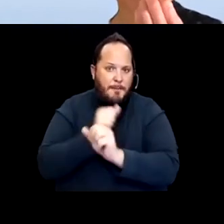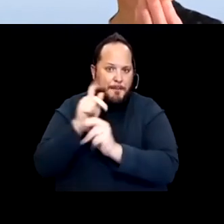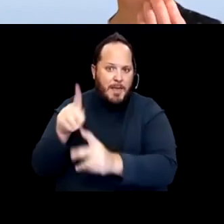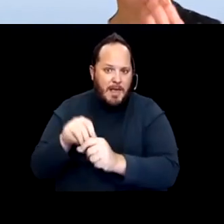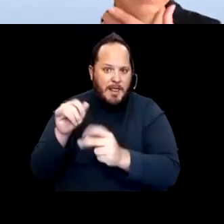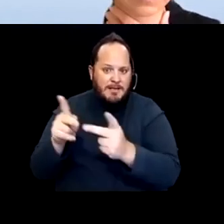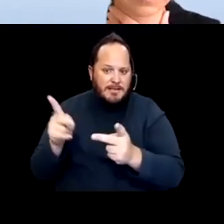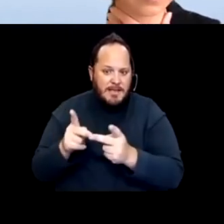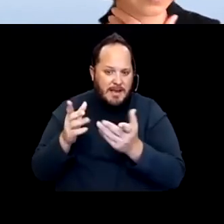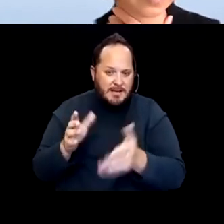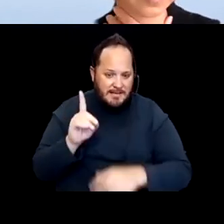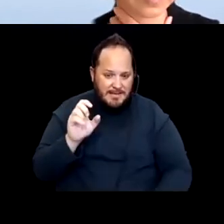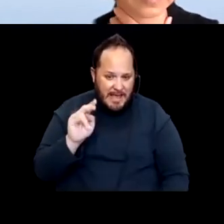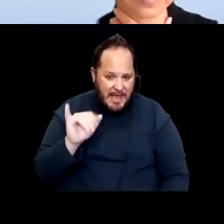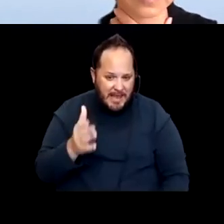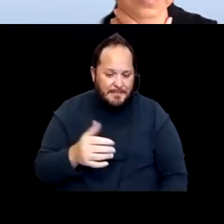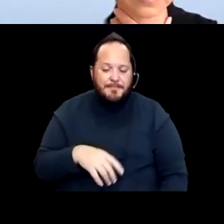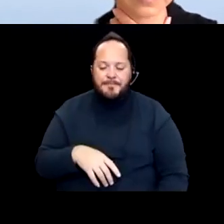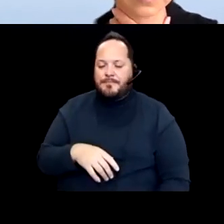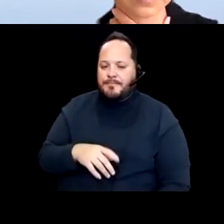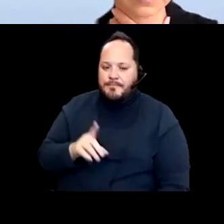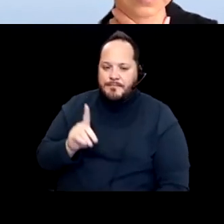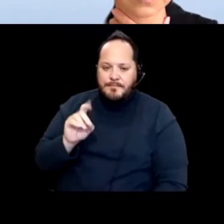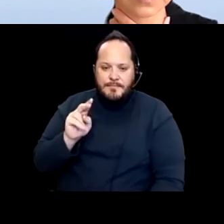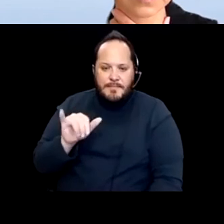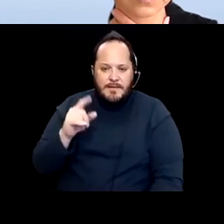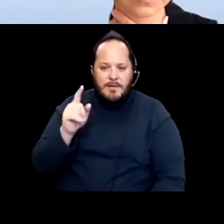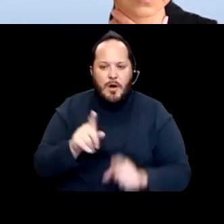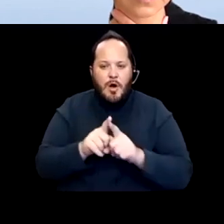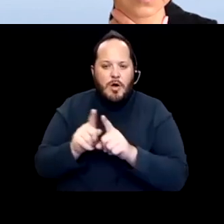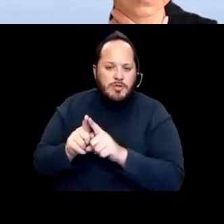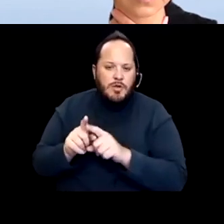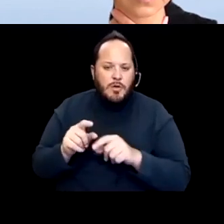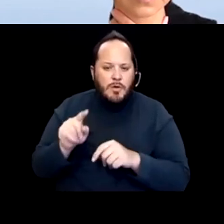Denny-- I think it's also, if I can just add. I think that when it's a question that we're grappling with already